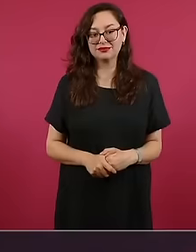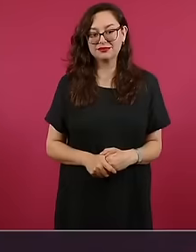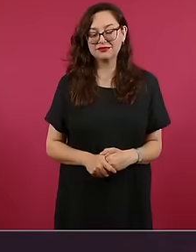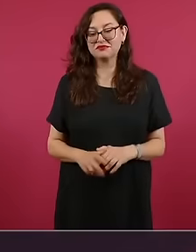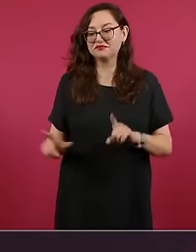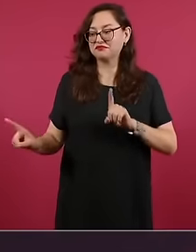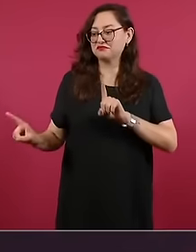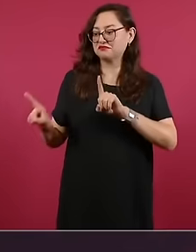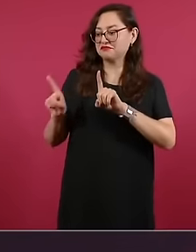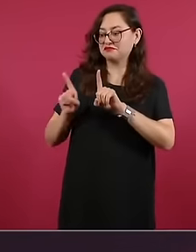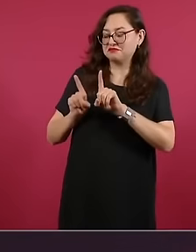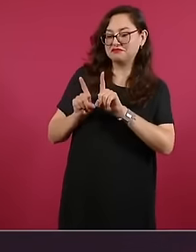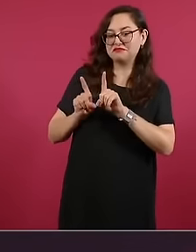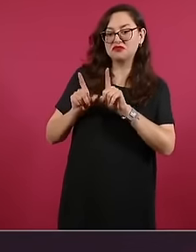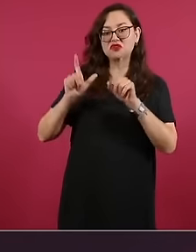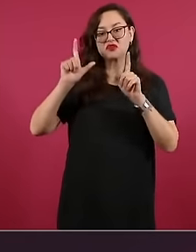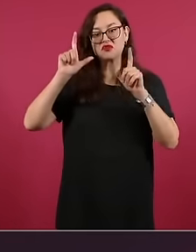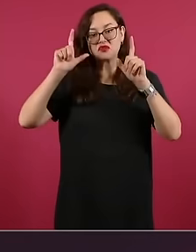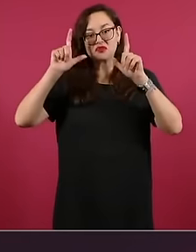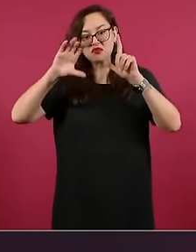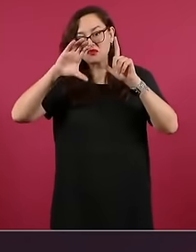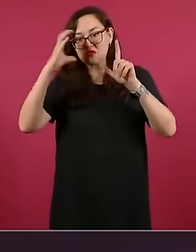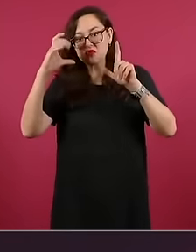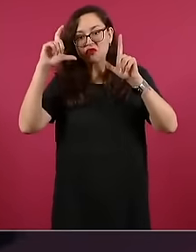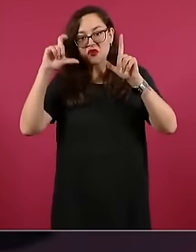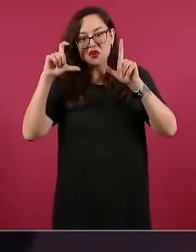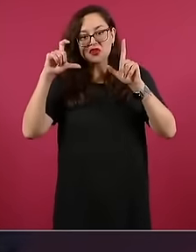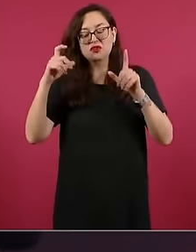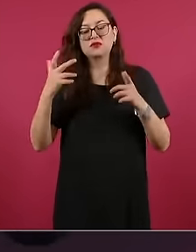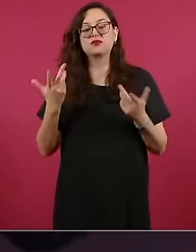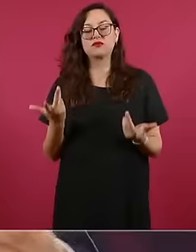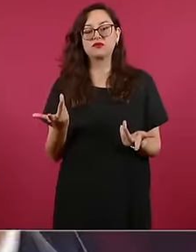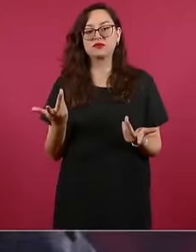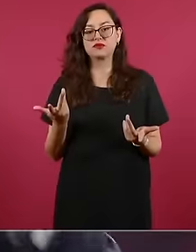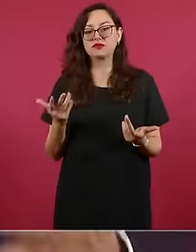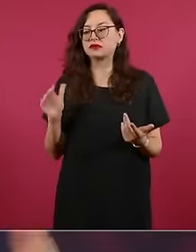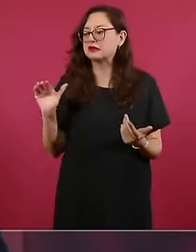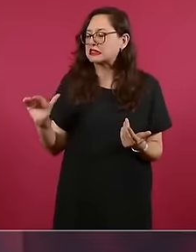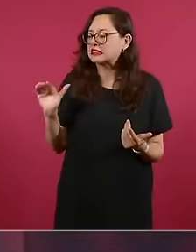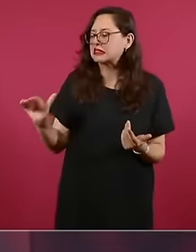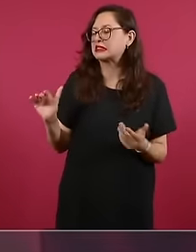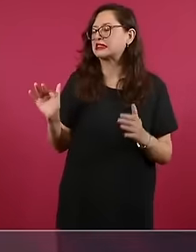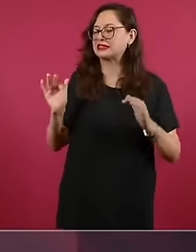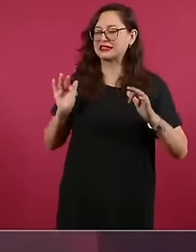photo with me and I say nothing more, don't go to this